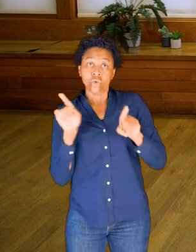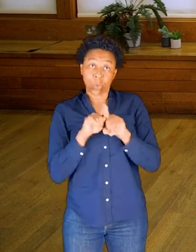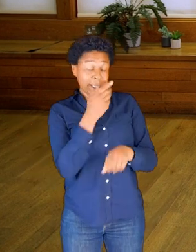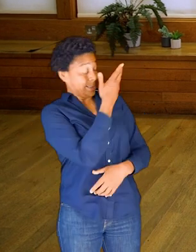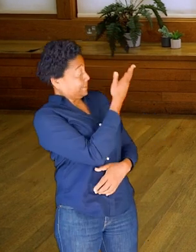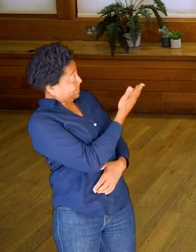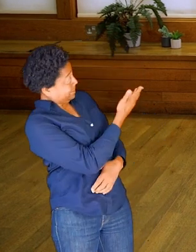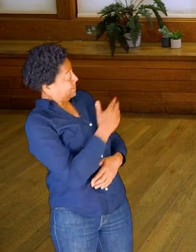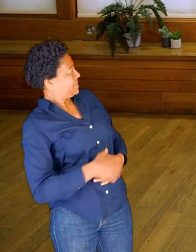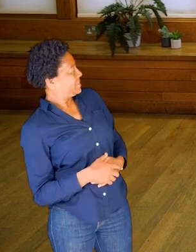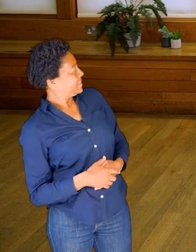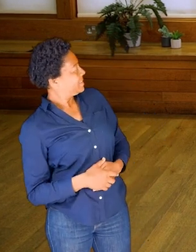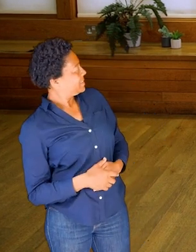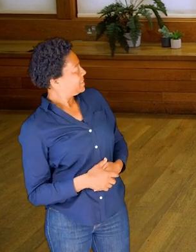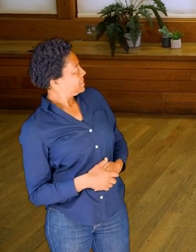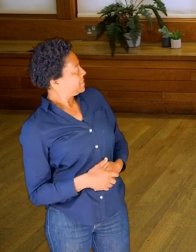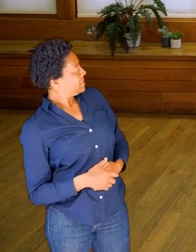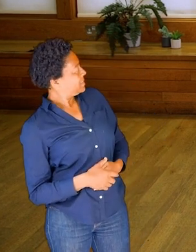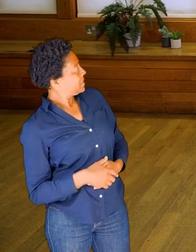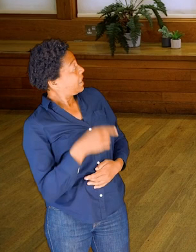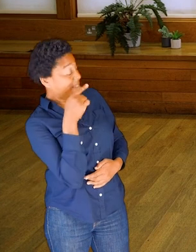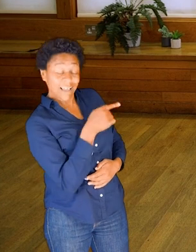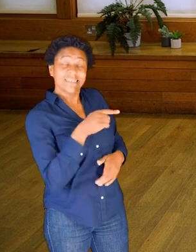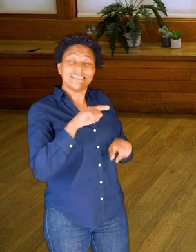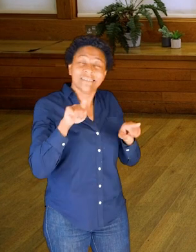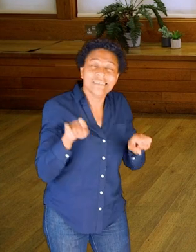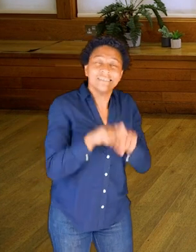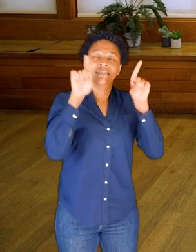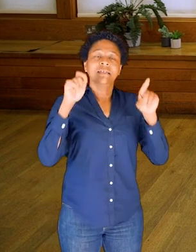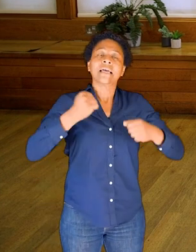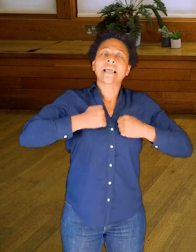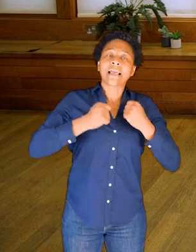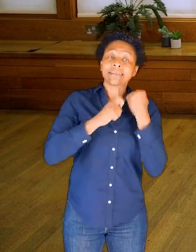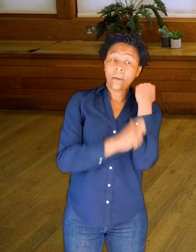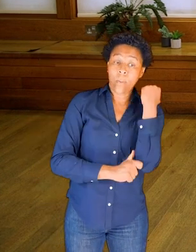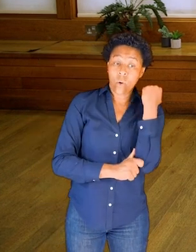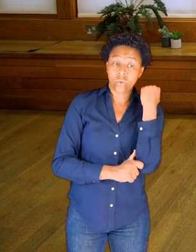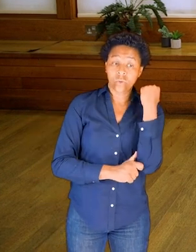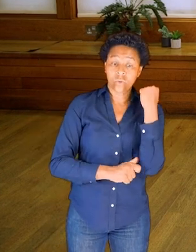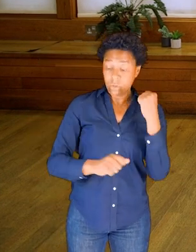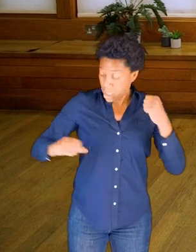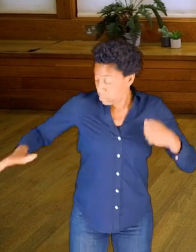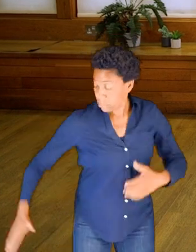just like my long bones can arc through space.